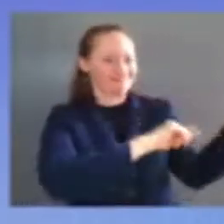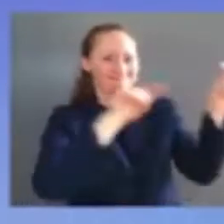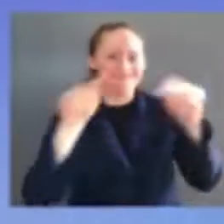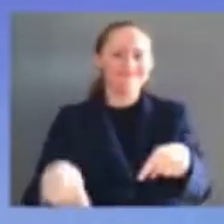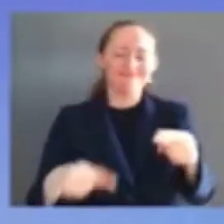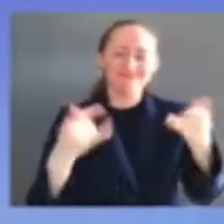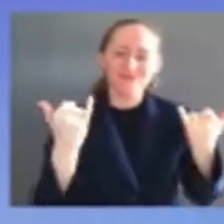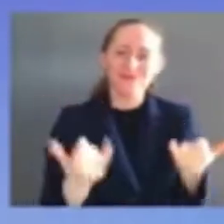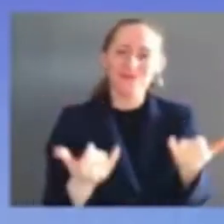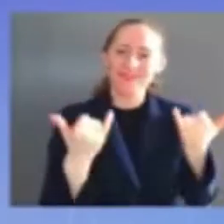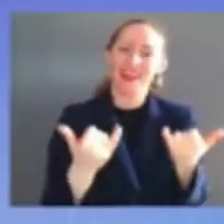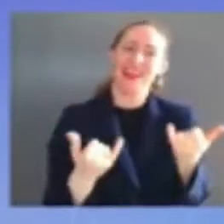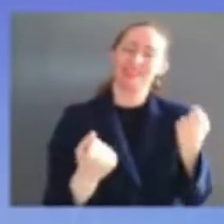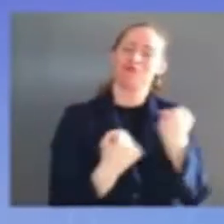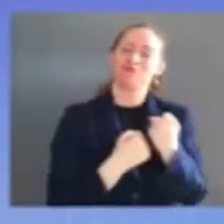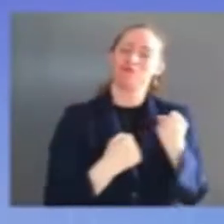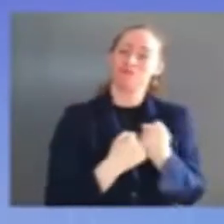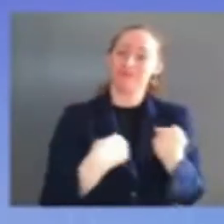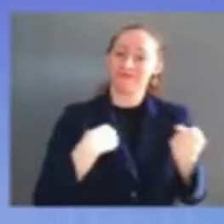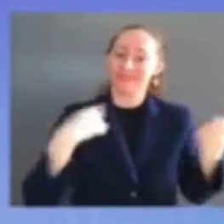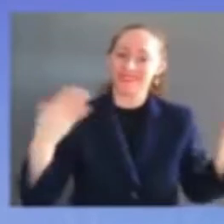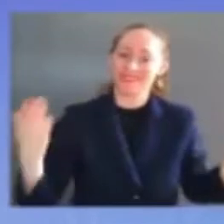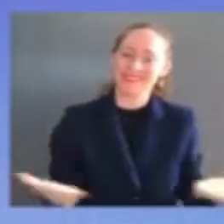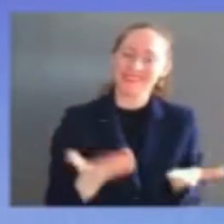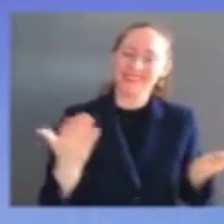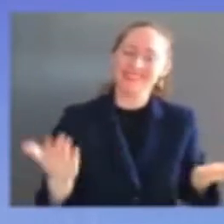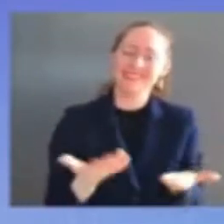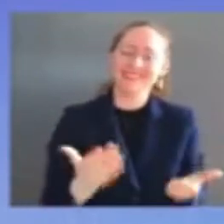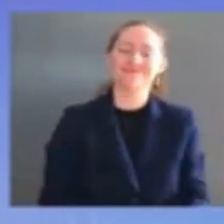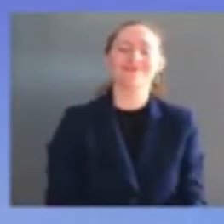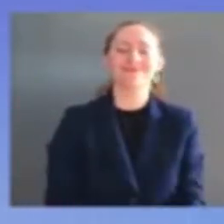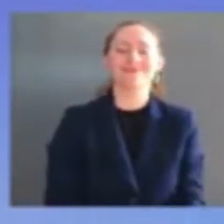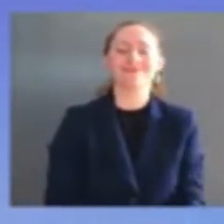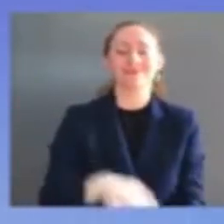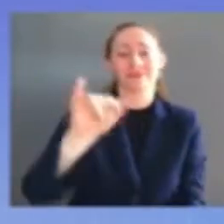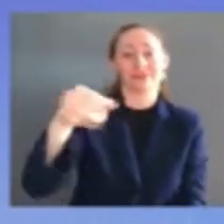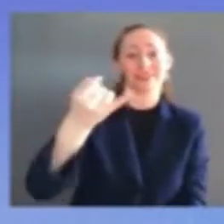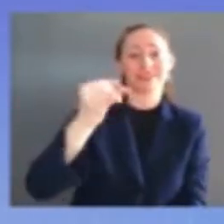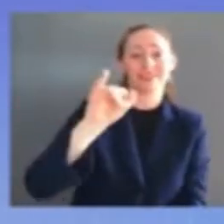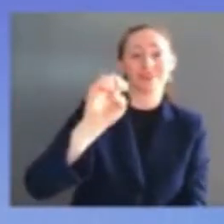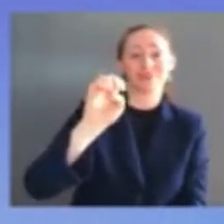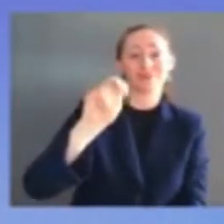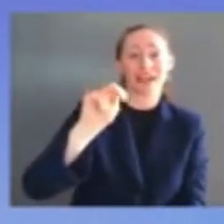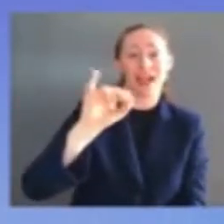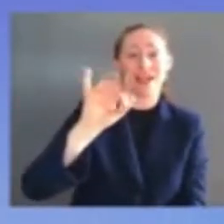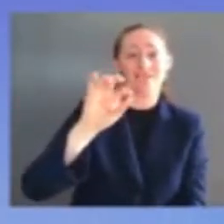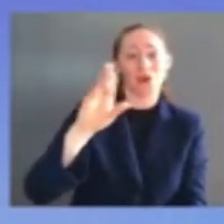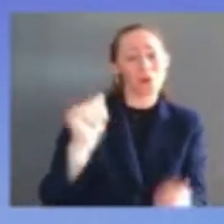who has been by my side since nearly the outset of my time on the bench and as promised